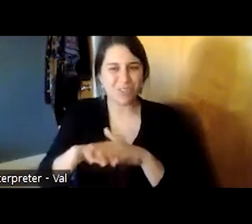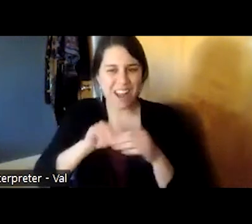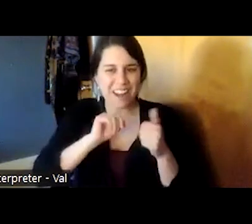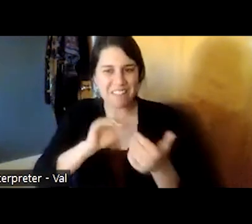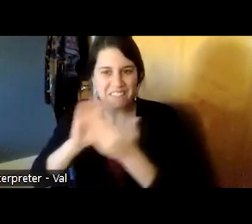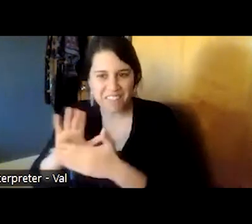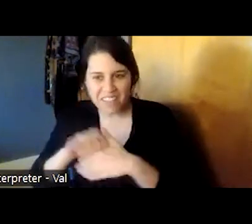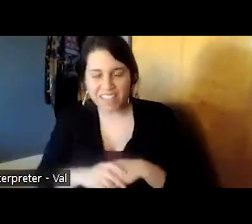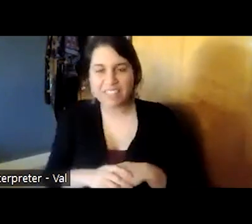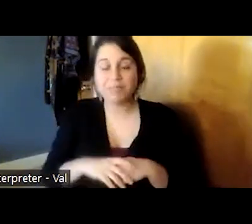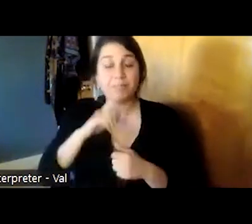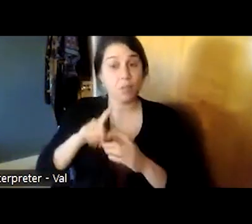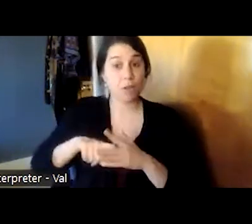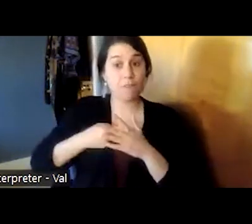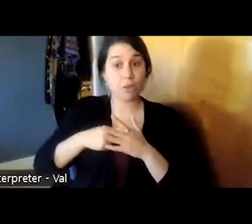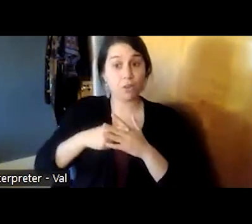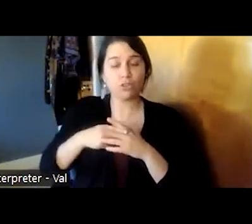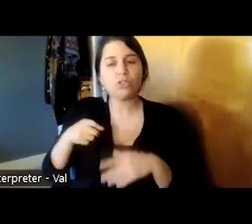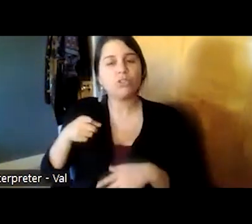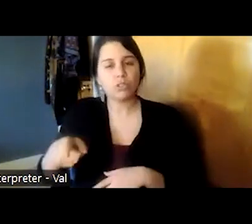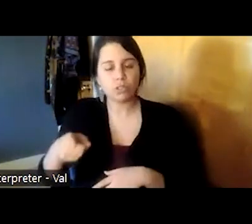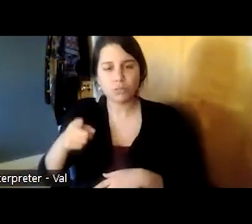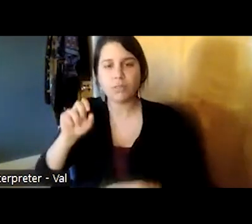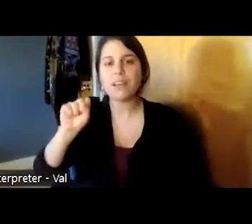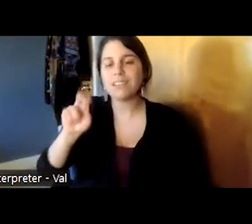initially he started the substance use disorder treatment program